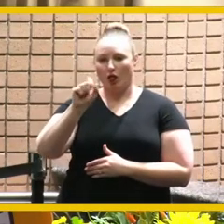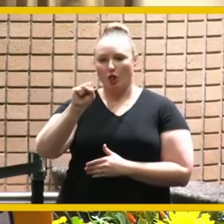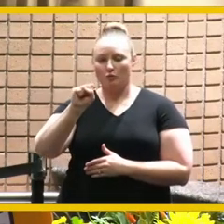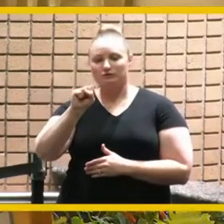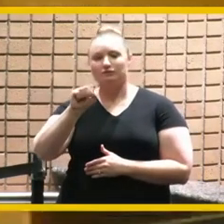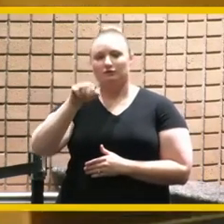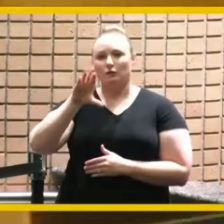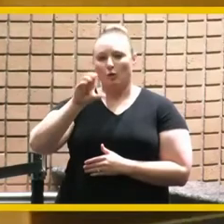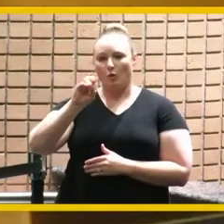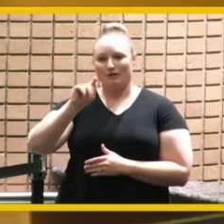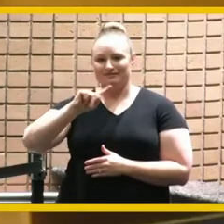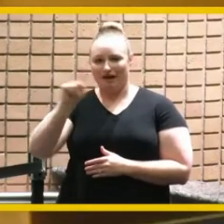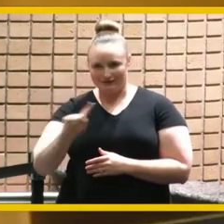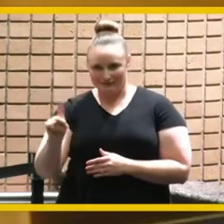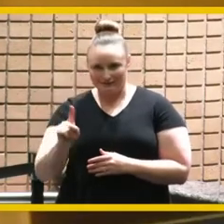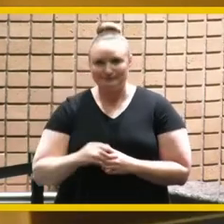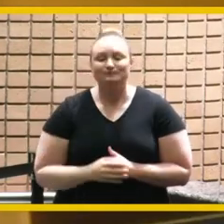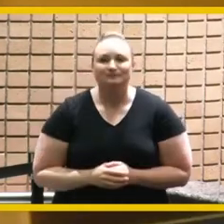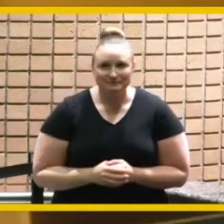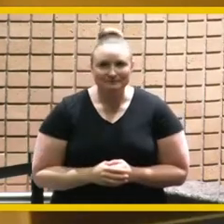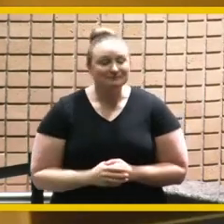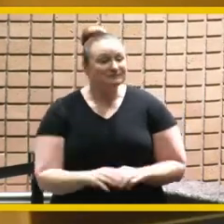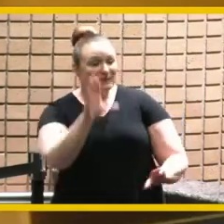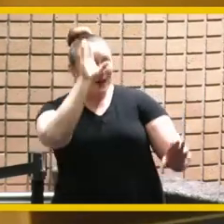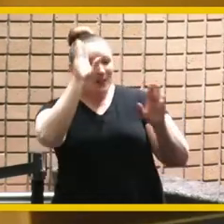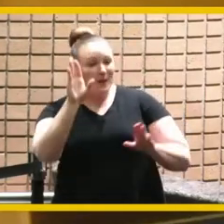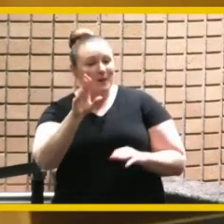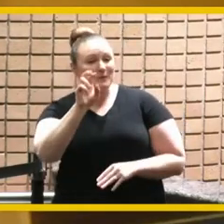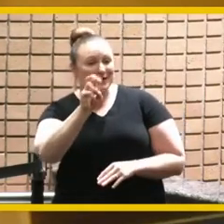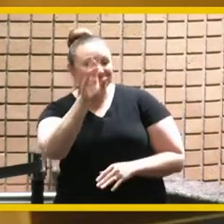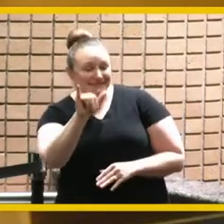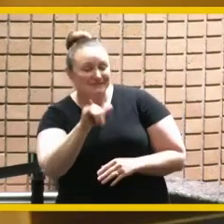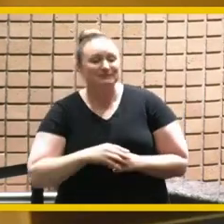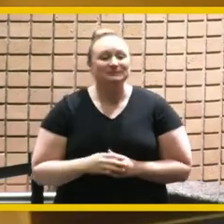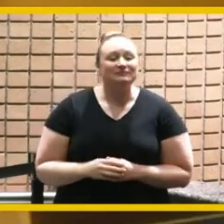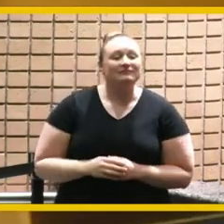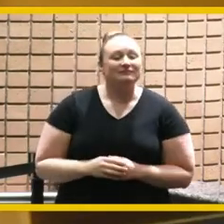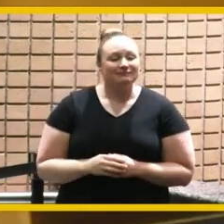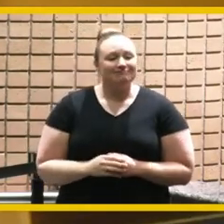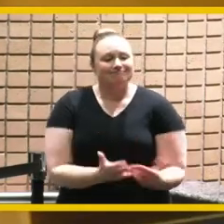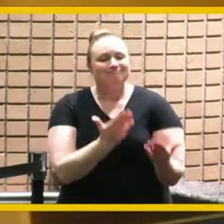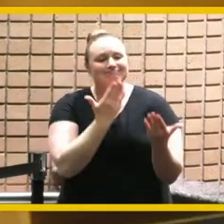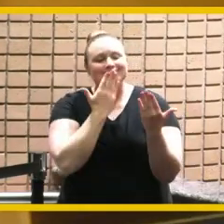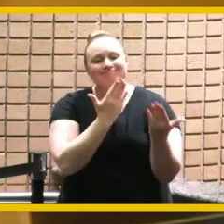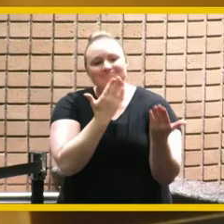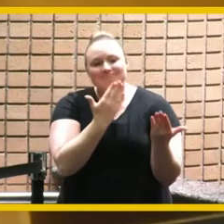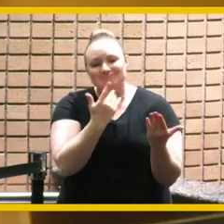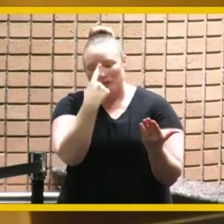hi rusty it's carlos cortez i want to thank you for particularly for the tremendous leadership